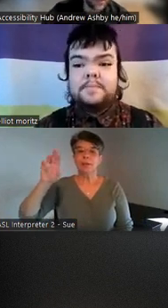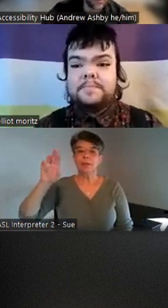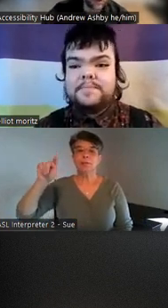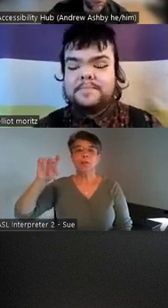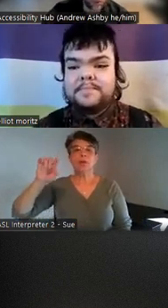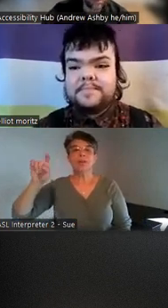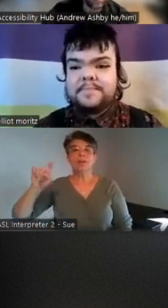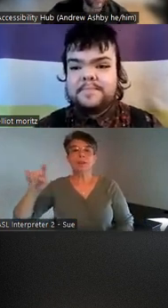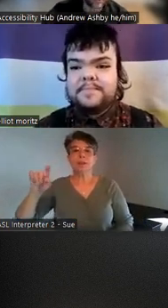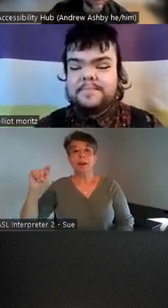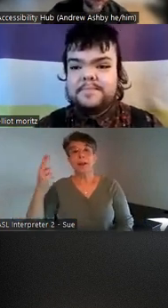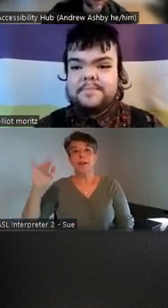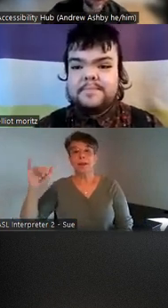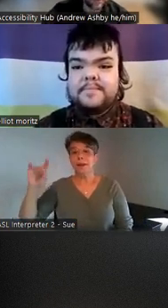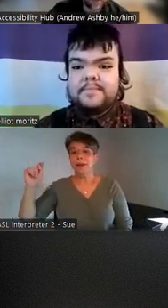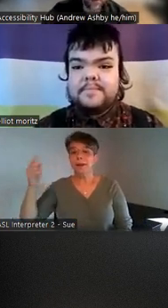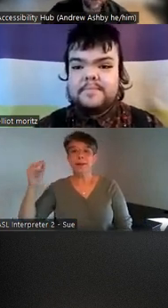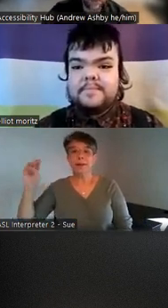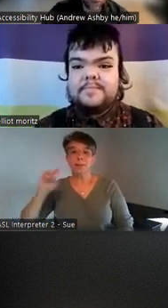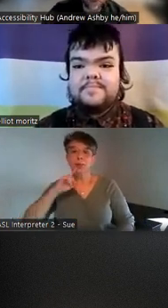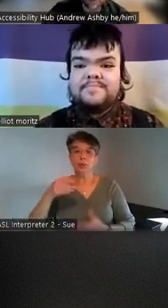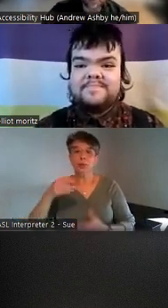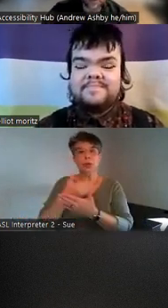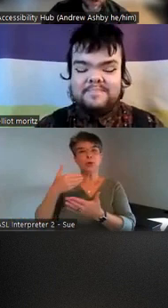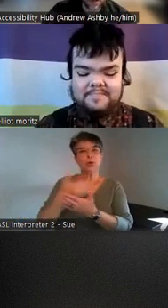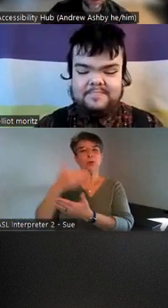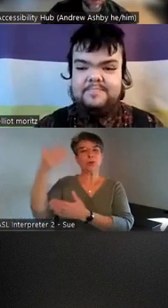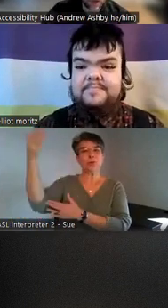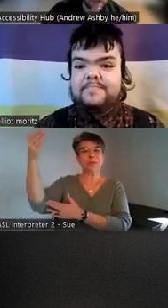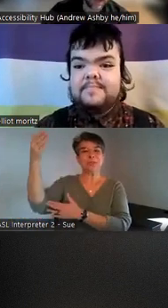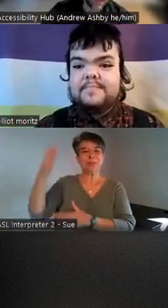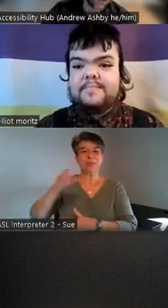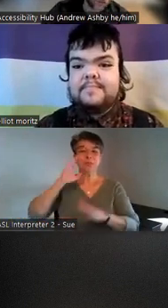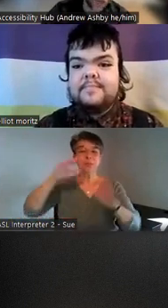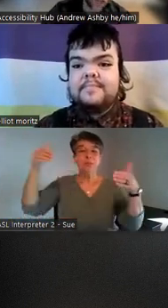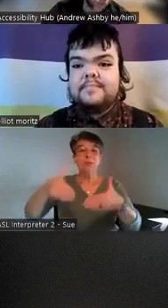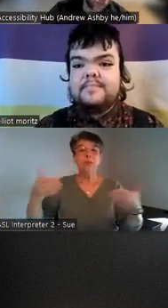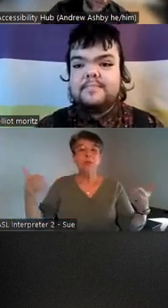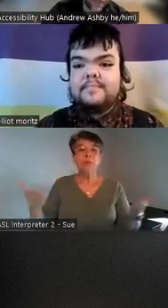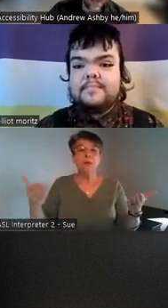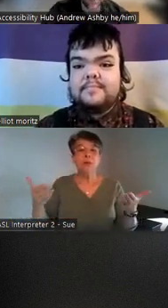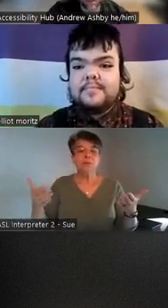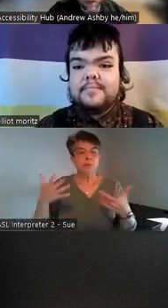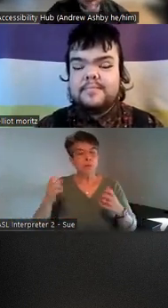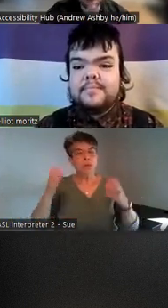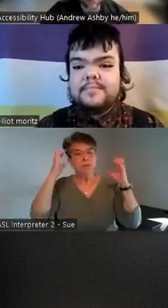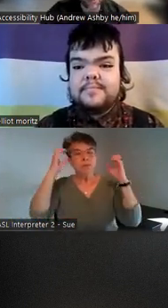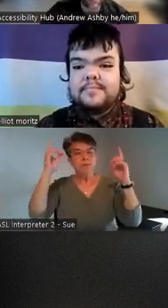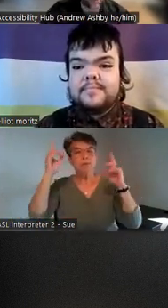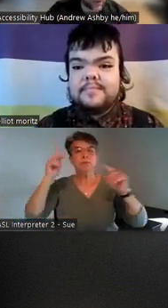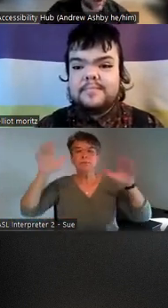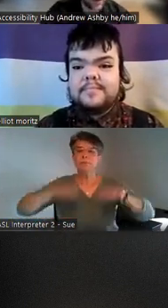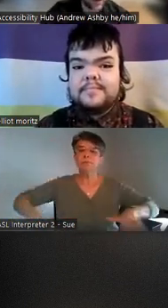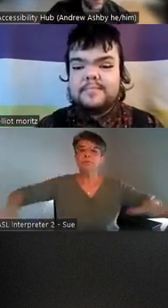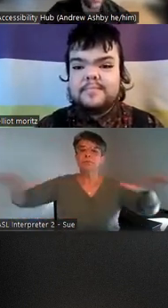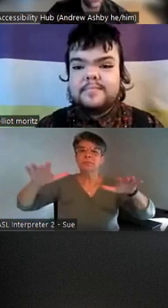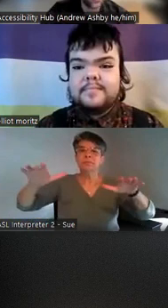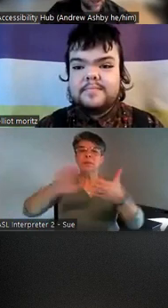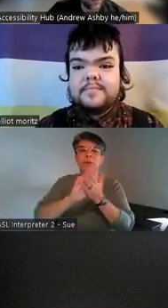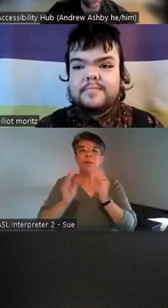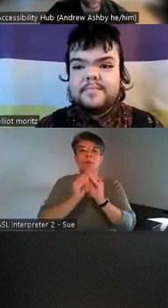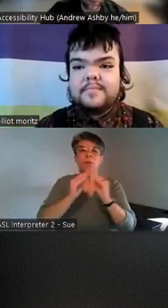a new public speaker focused on spreading it education and awareness on career and disabl